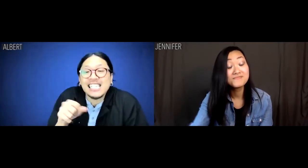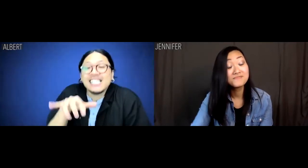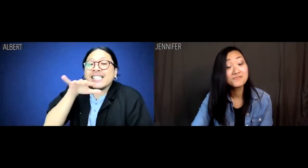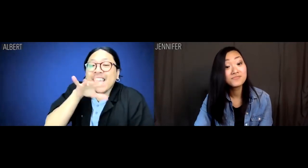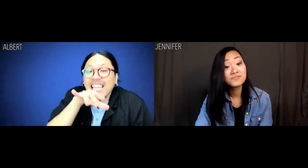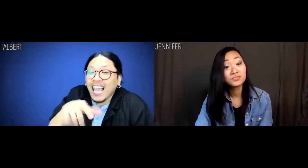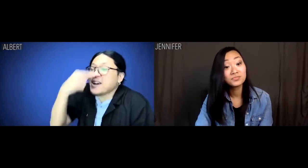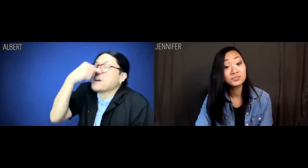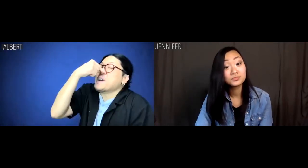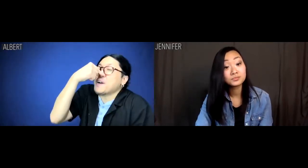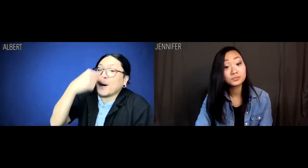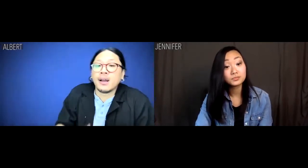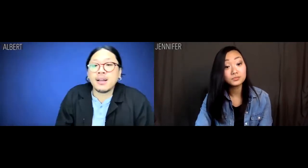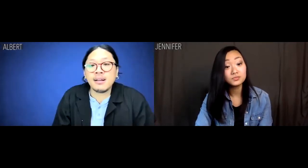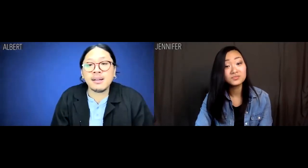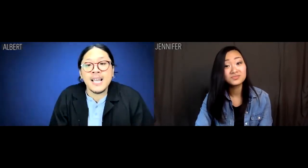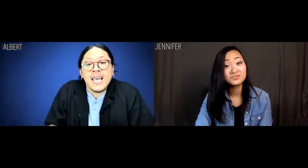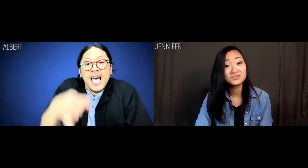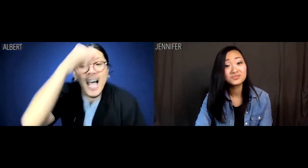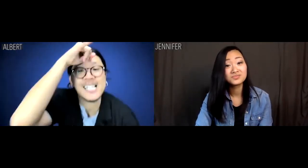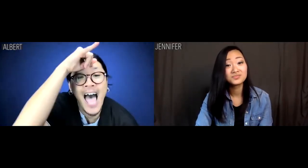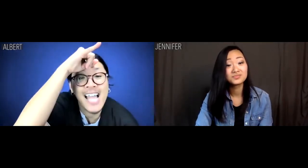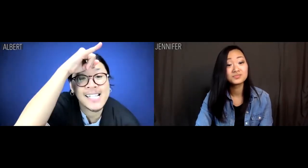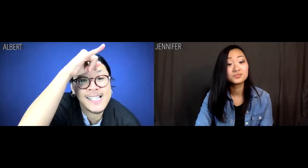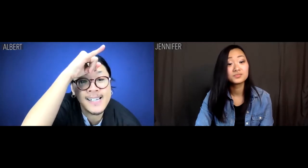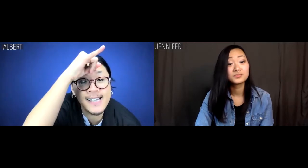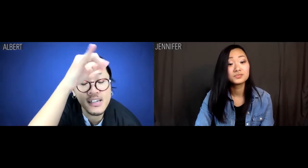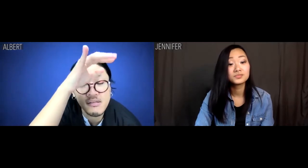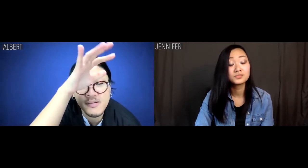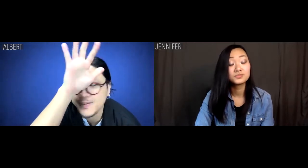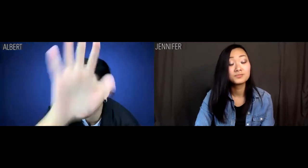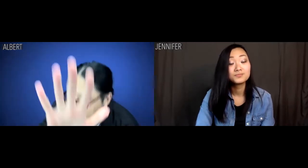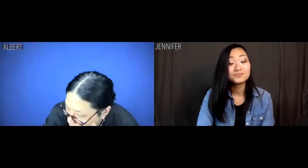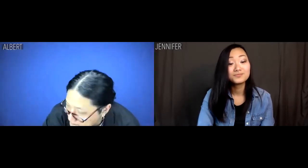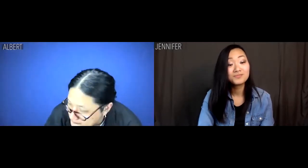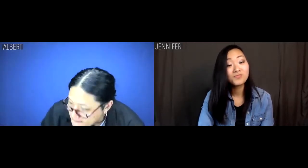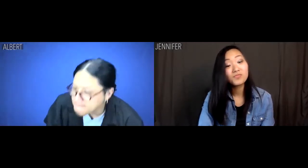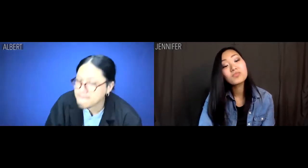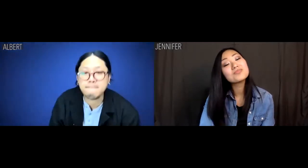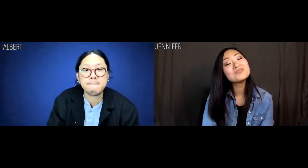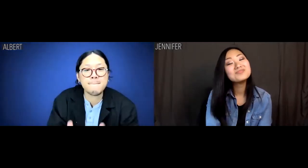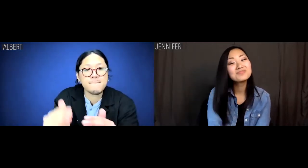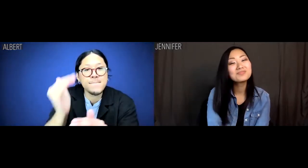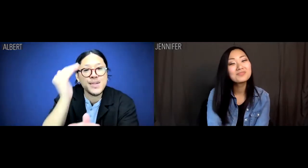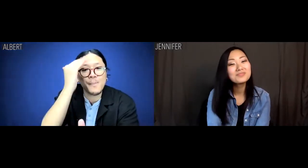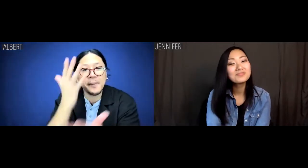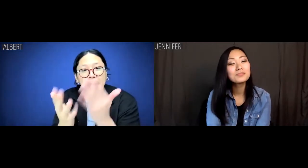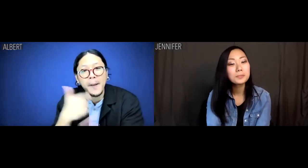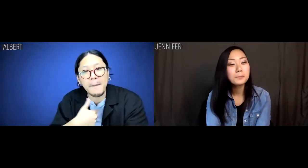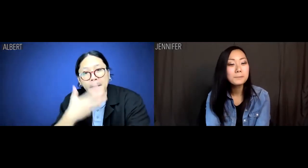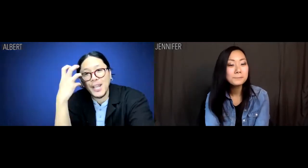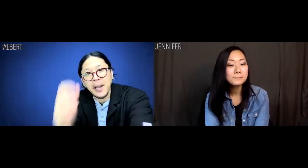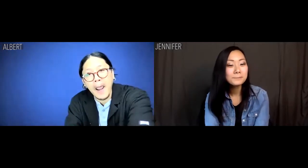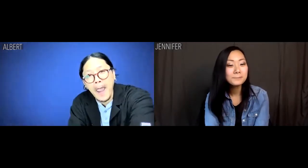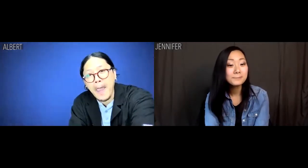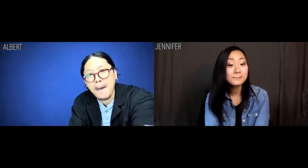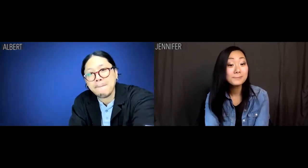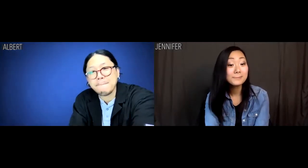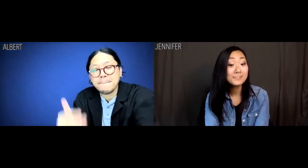Russ the Bus is the mouth-breathing idiot! ... You know maybe I am angry.